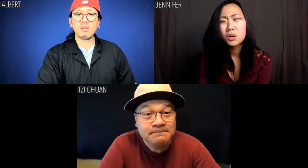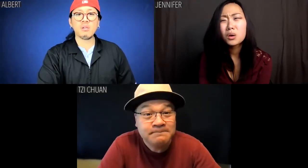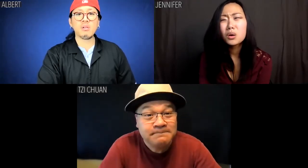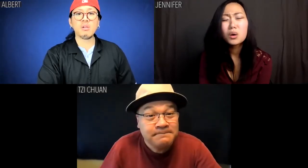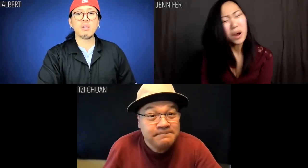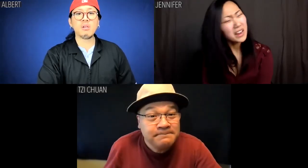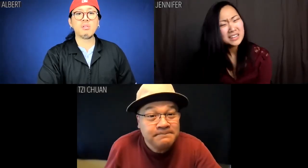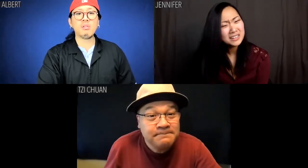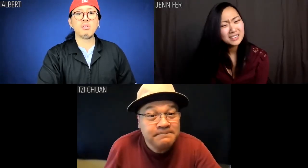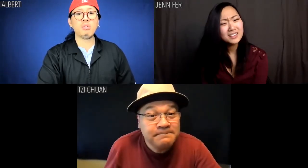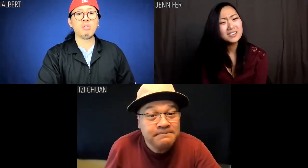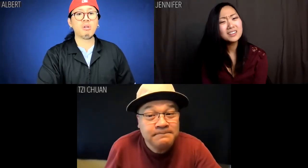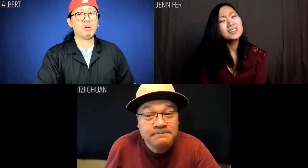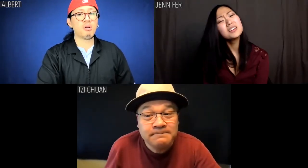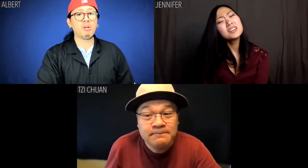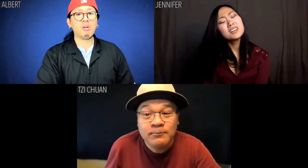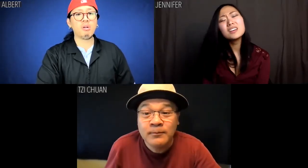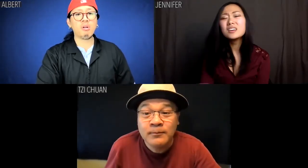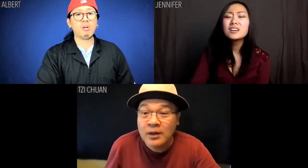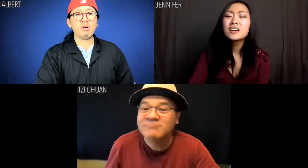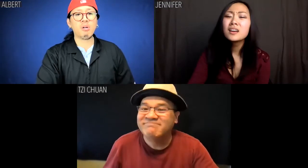Jennifer: Huuuu-what?